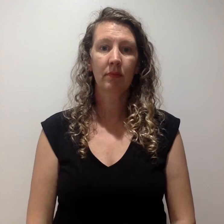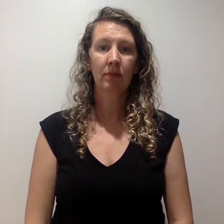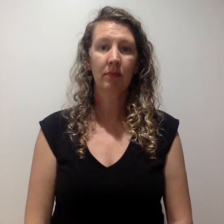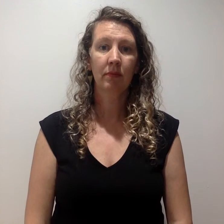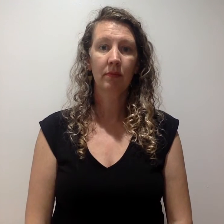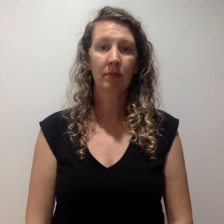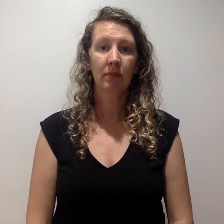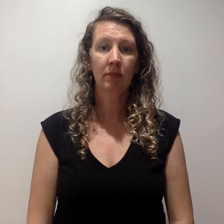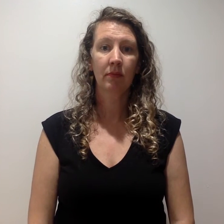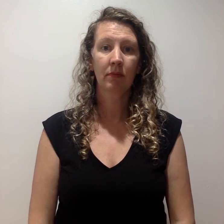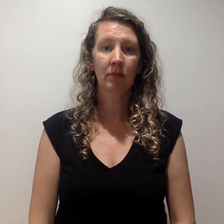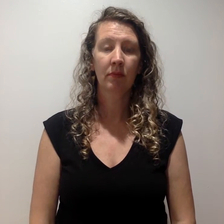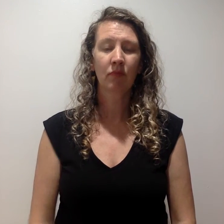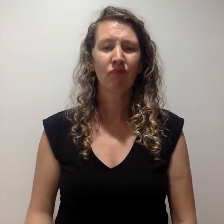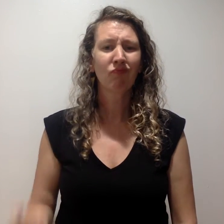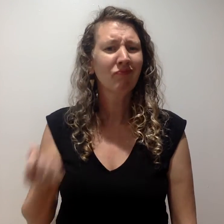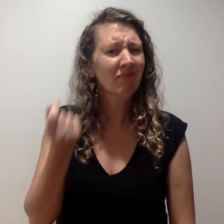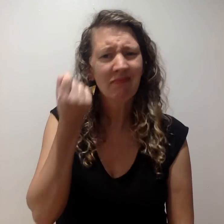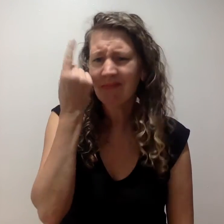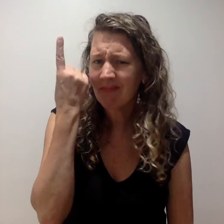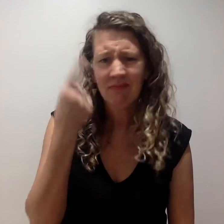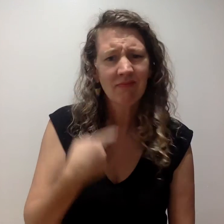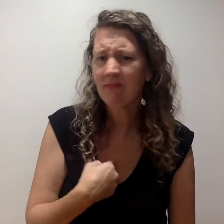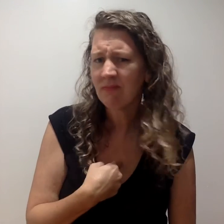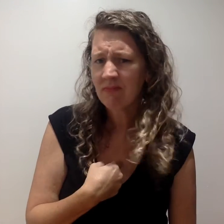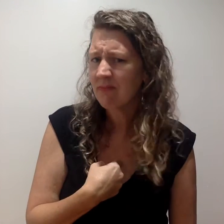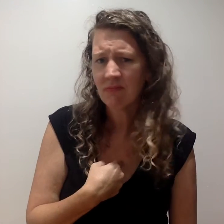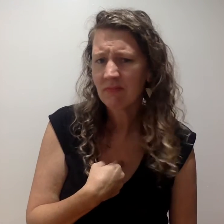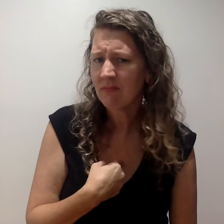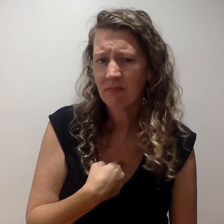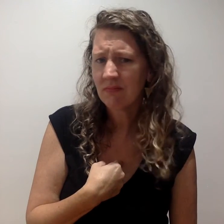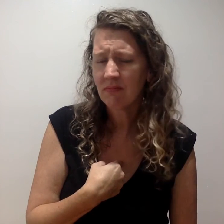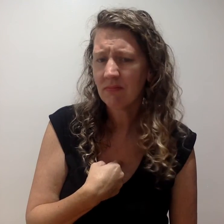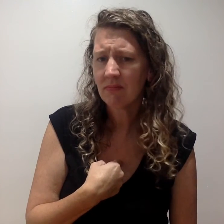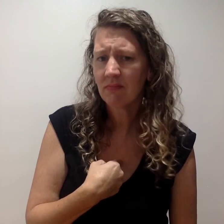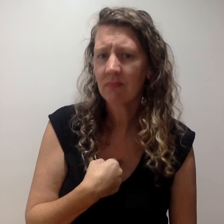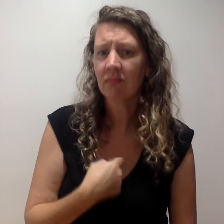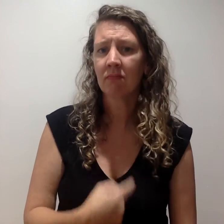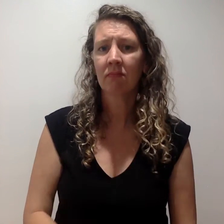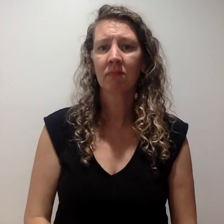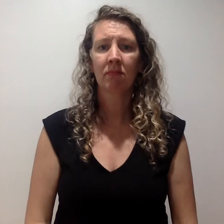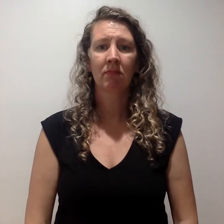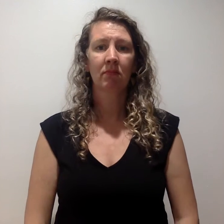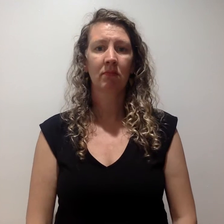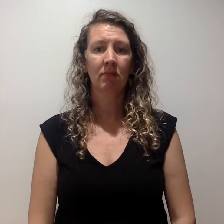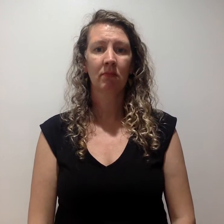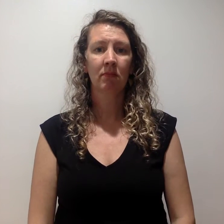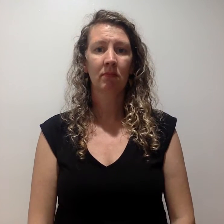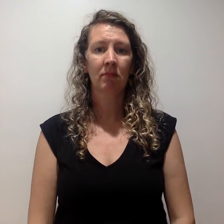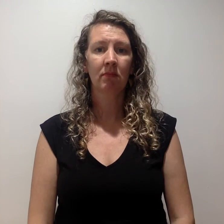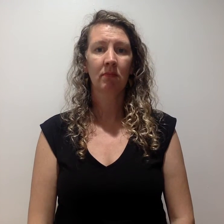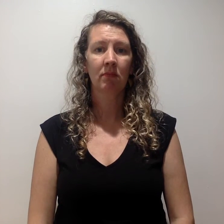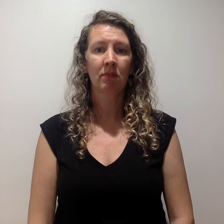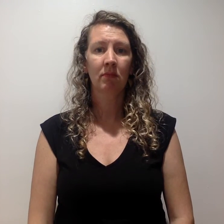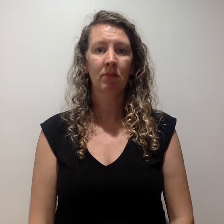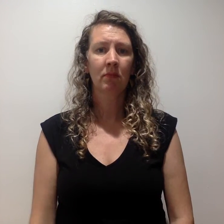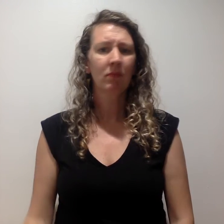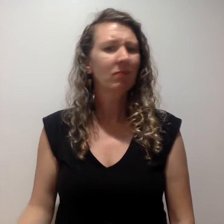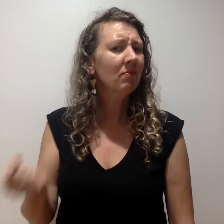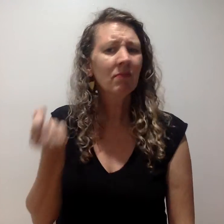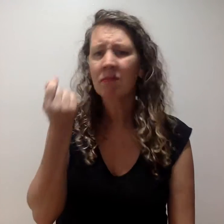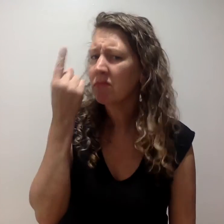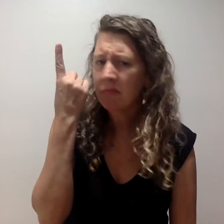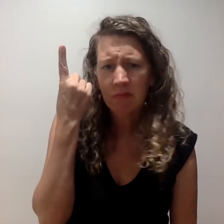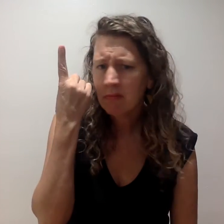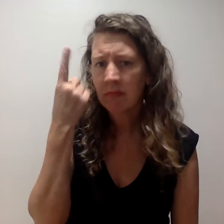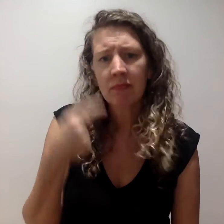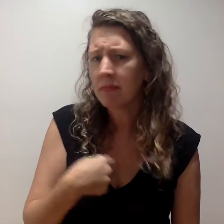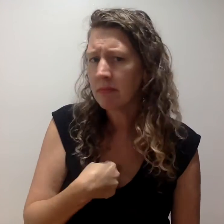I DON'T UNDERSTAND